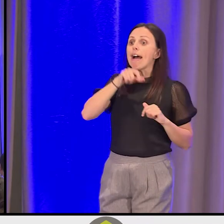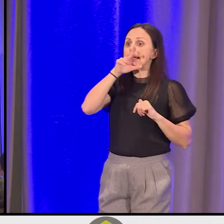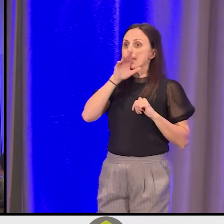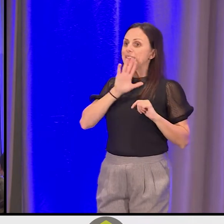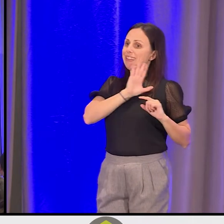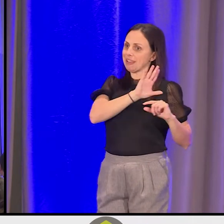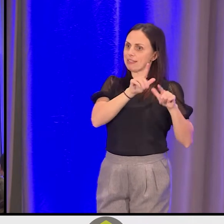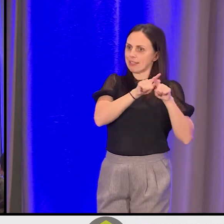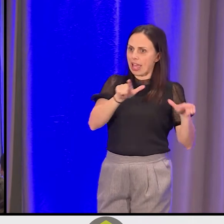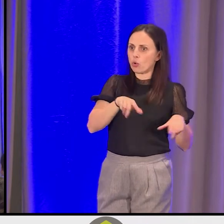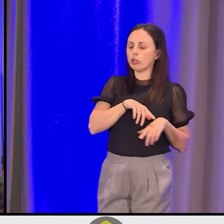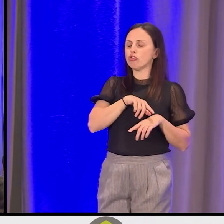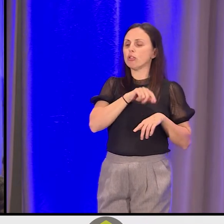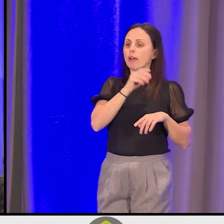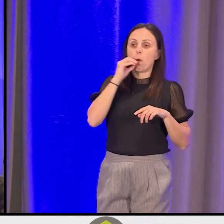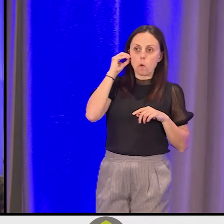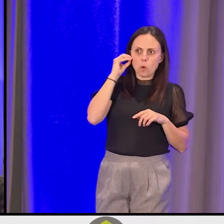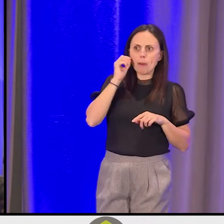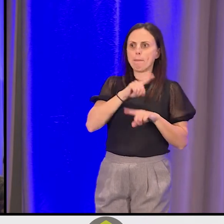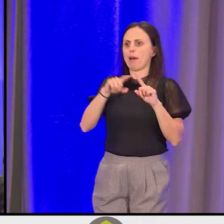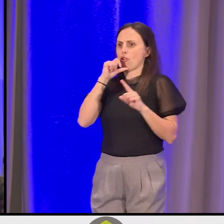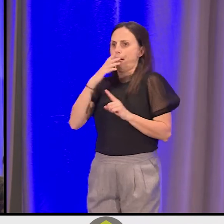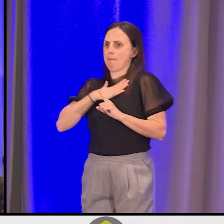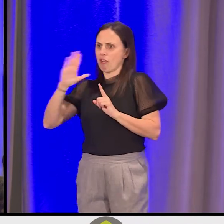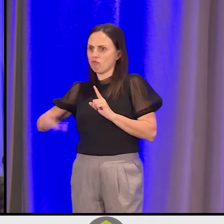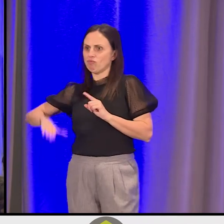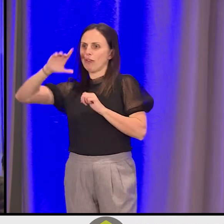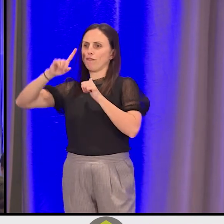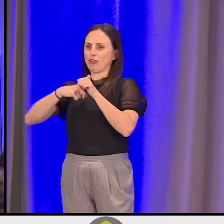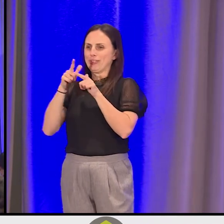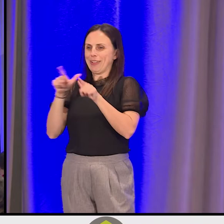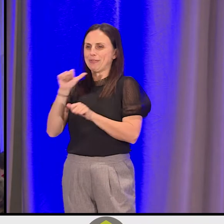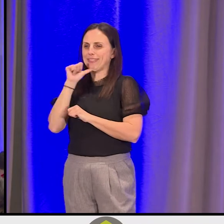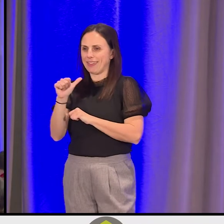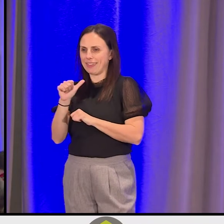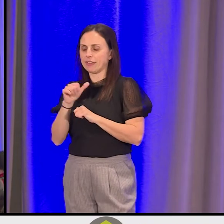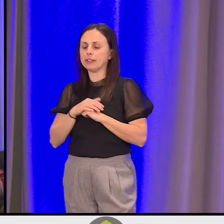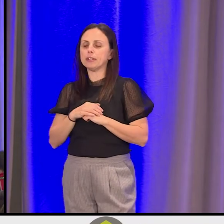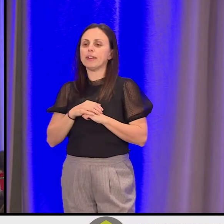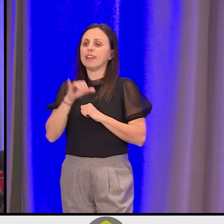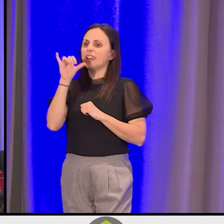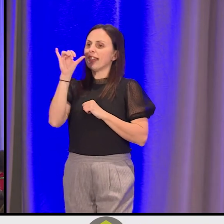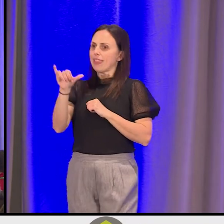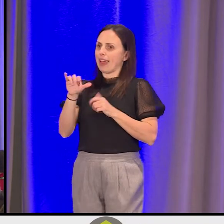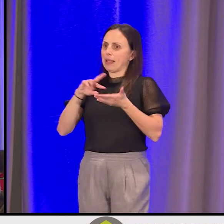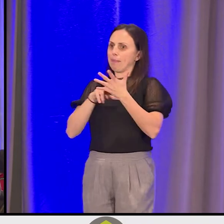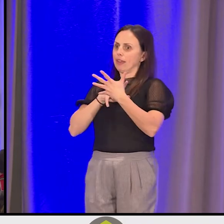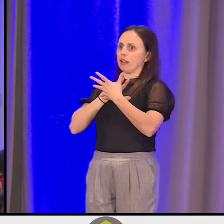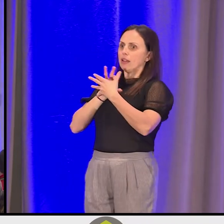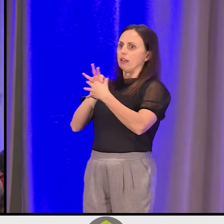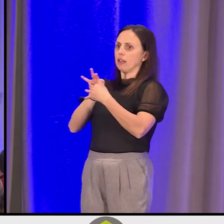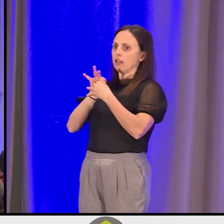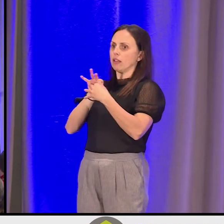I speak Nuu-chah-nulth at home, but that's not my -- my first language. And that is about being interrelated.